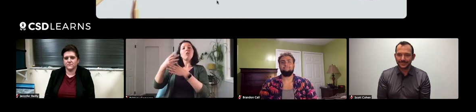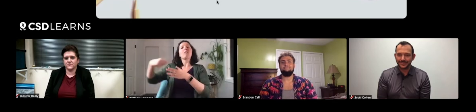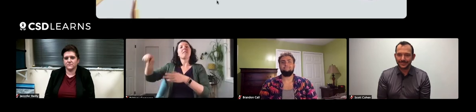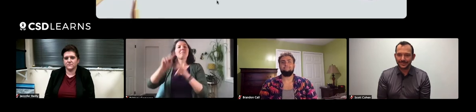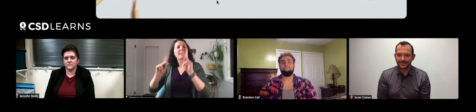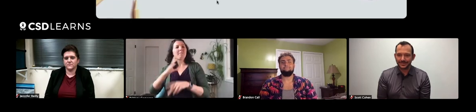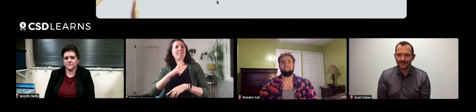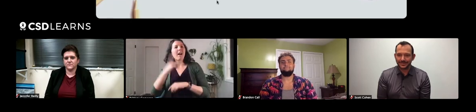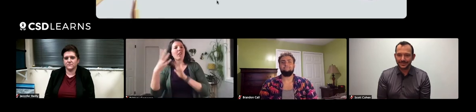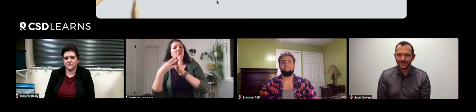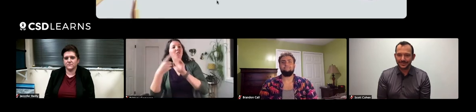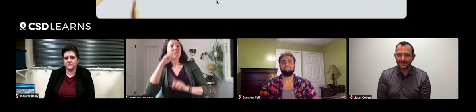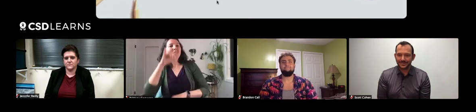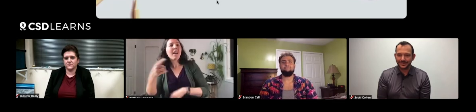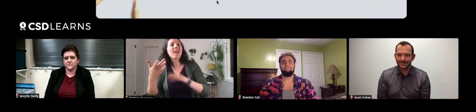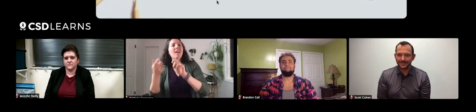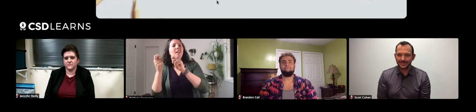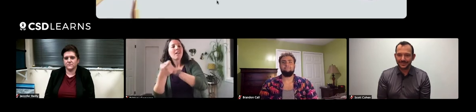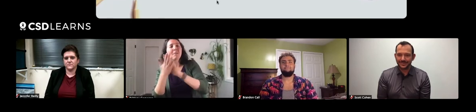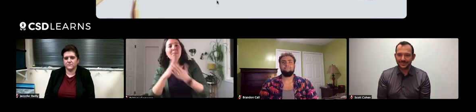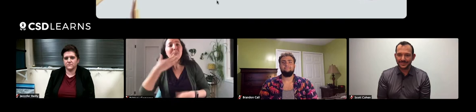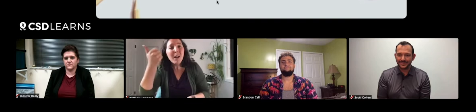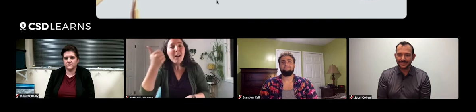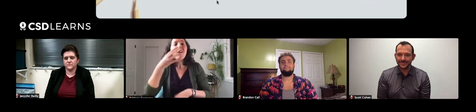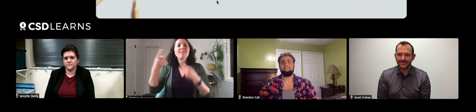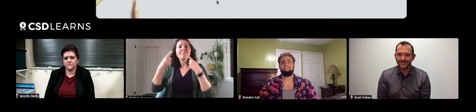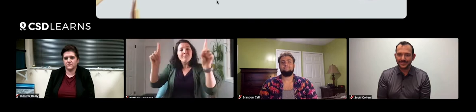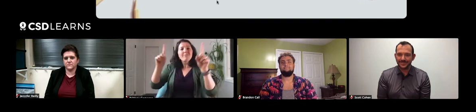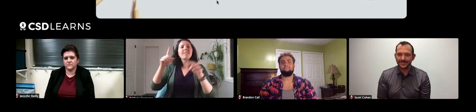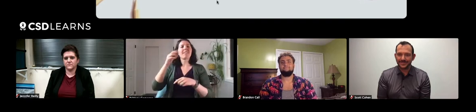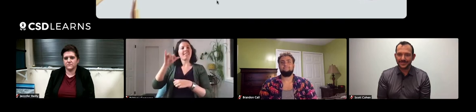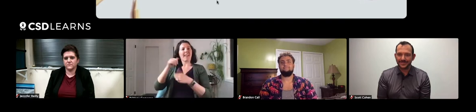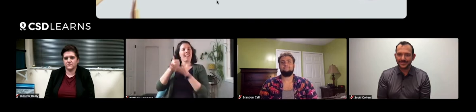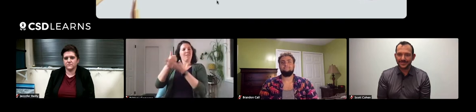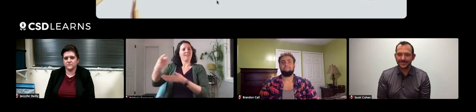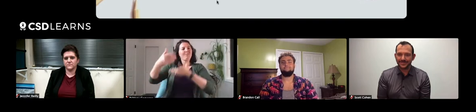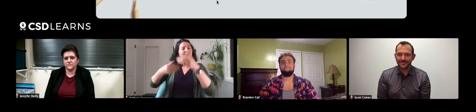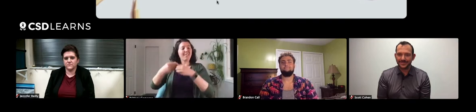And I like sharing that knowledge so others can learn from my mistakes. That helps others progess in life.